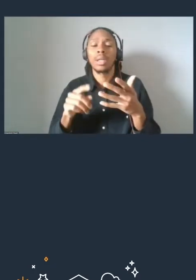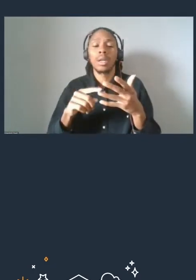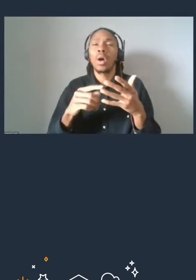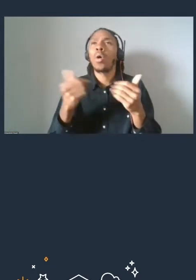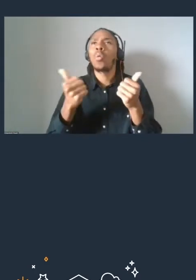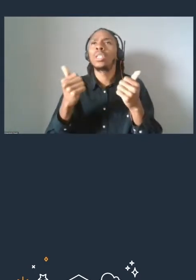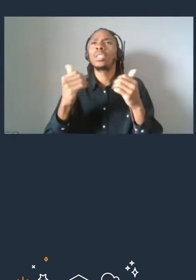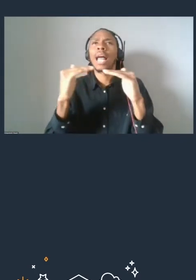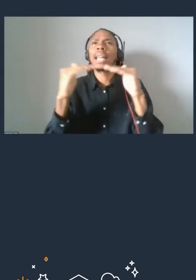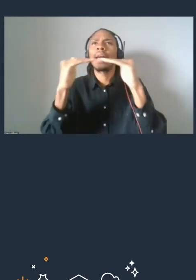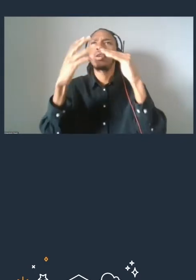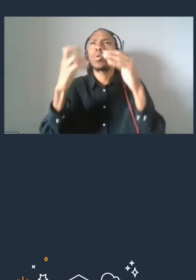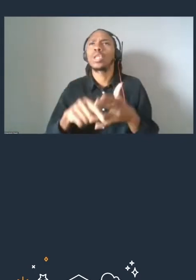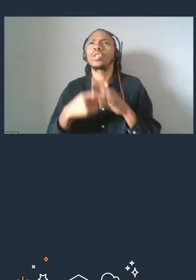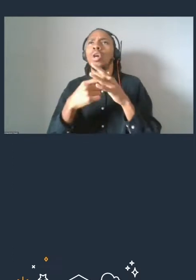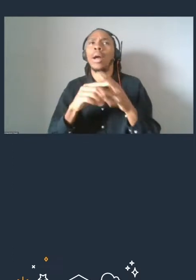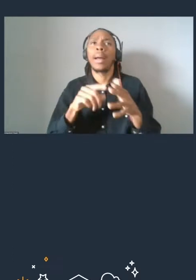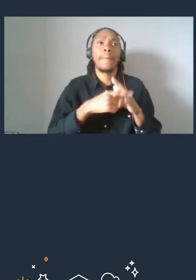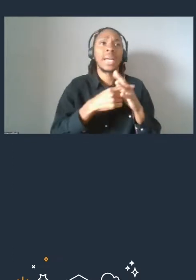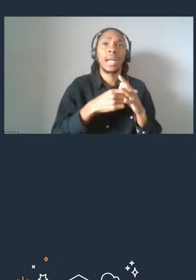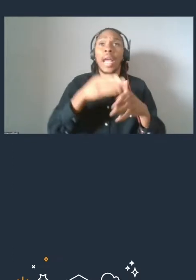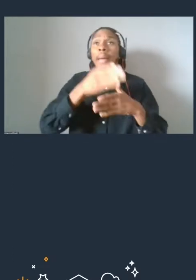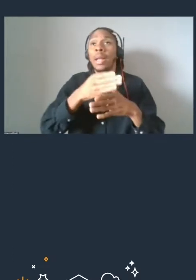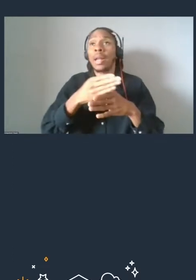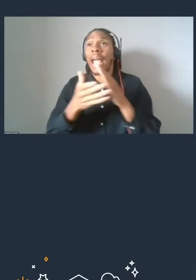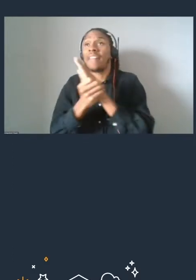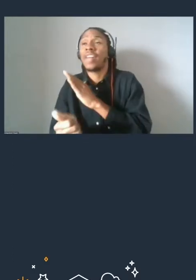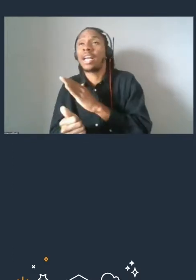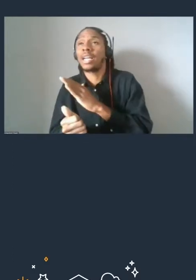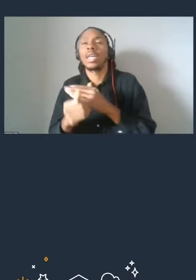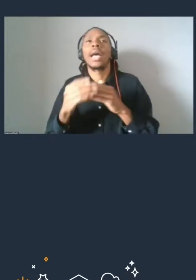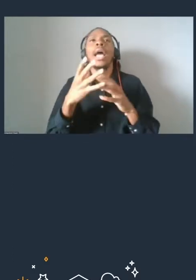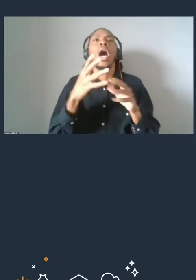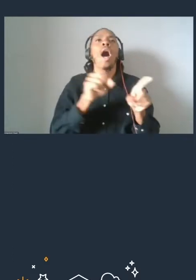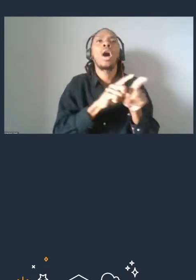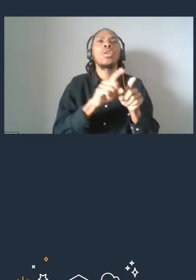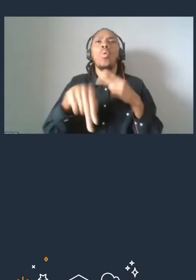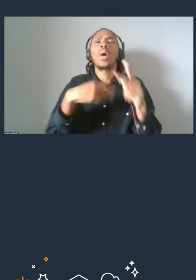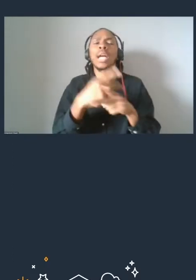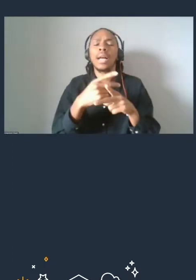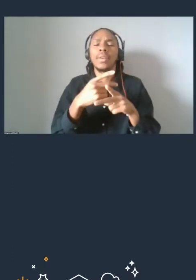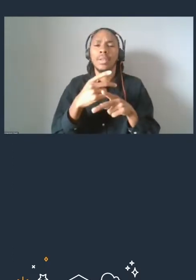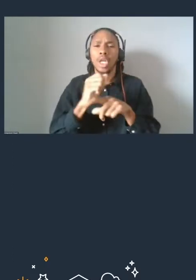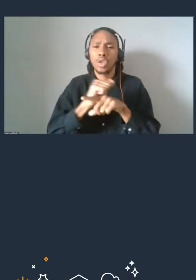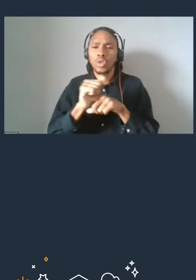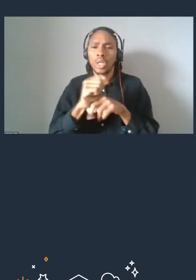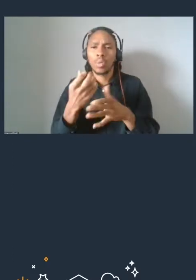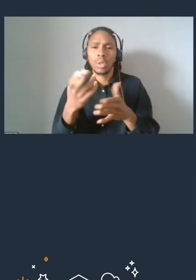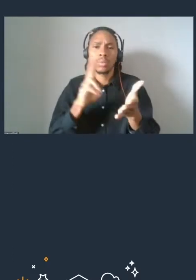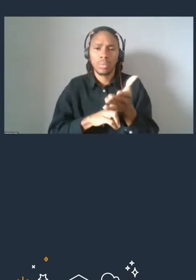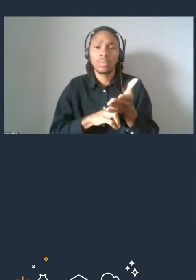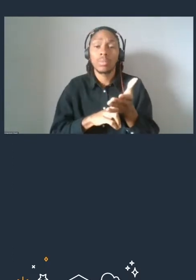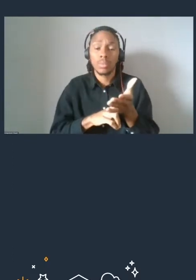And of course, the type of training that you want to enroll into. In order to find the learning plans that have badges,